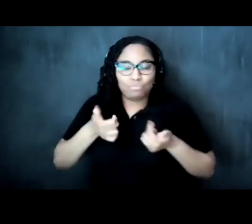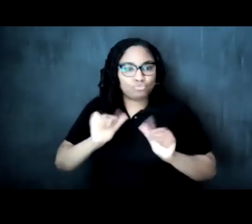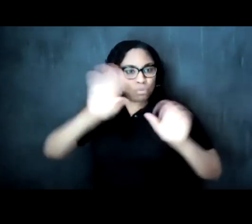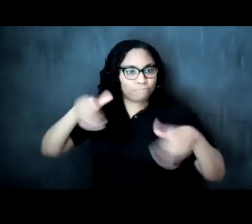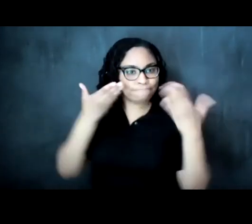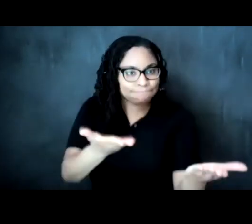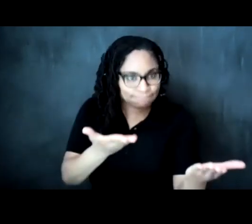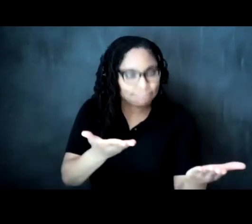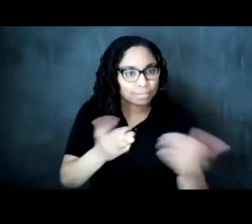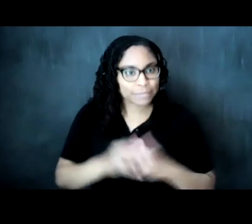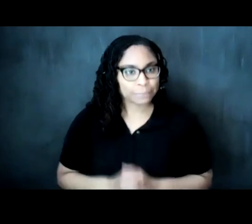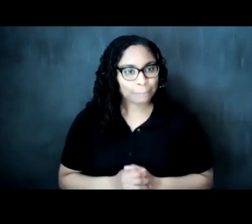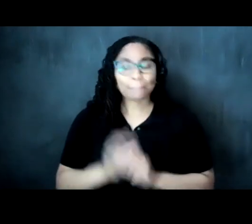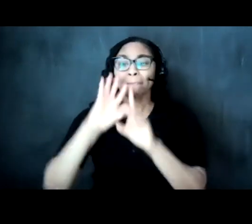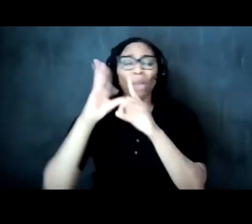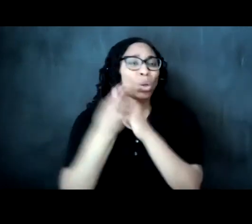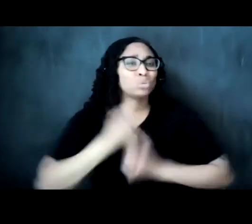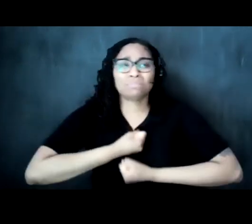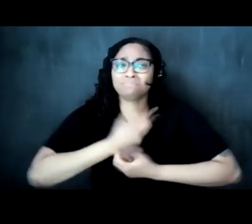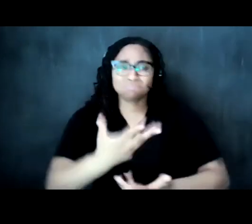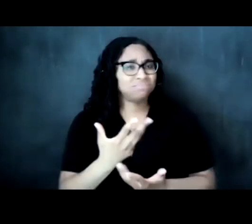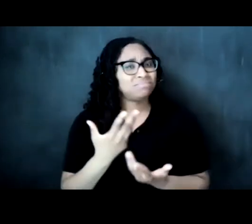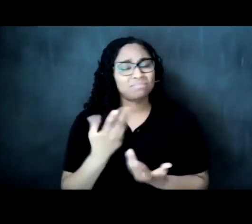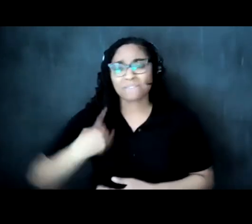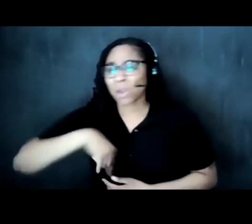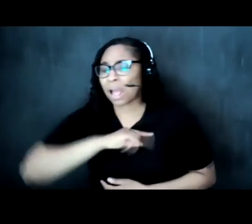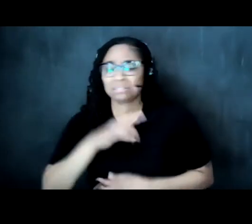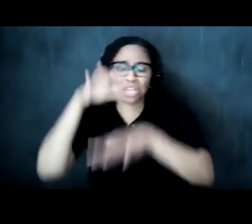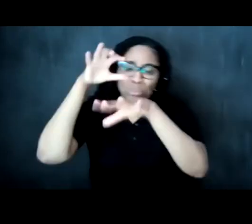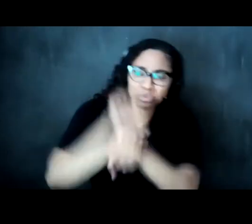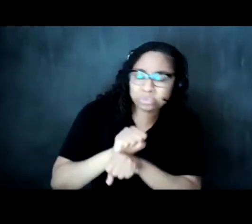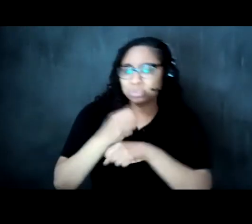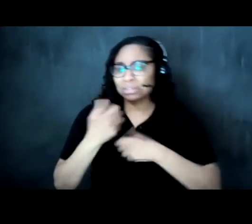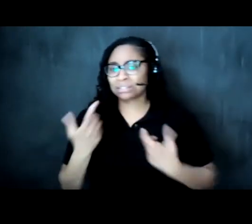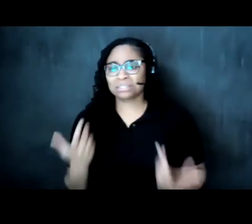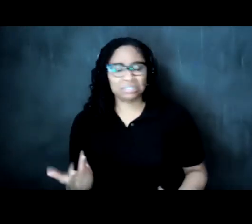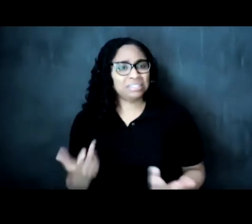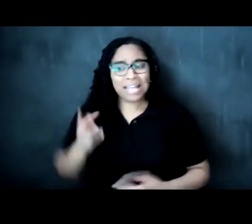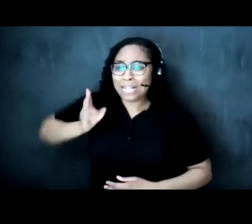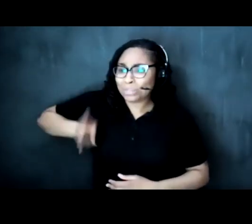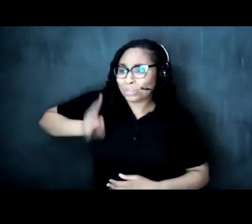cultural expression for so many of us and so many of our traditions and traditions of the historically marginalized